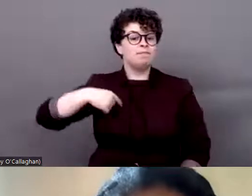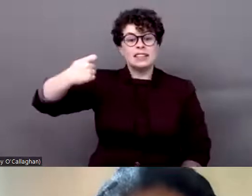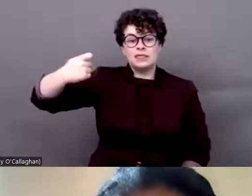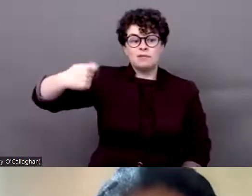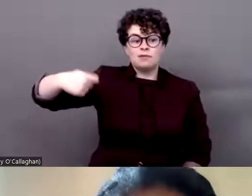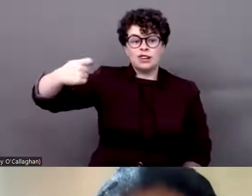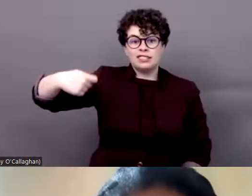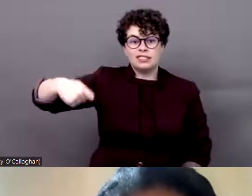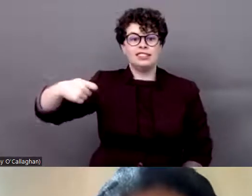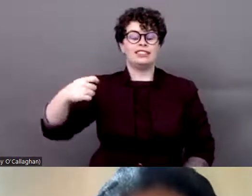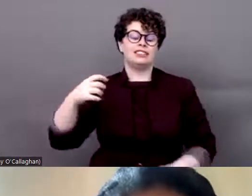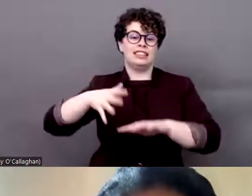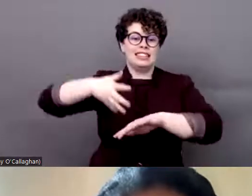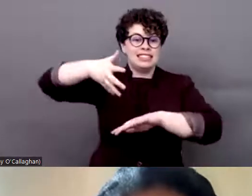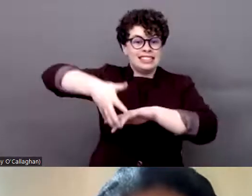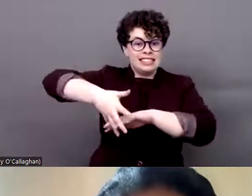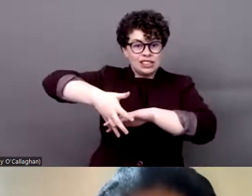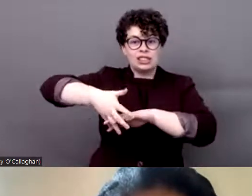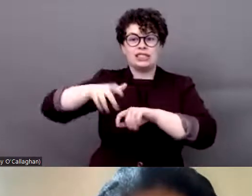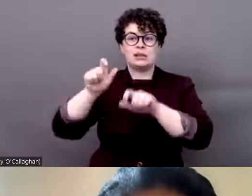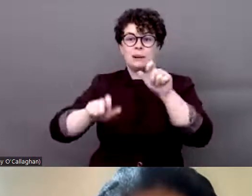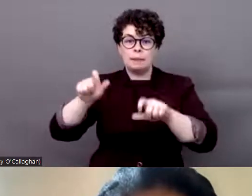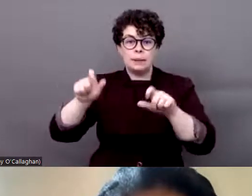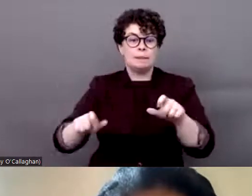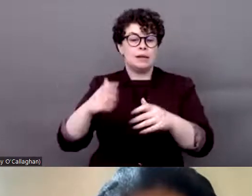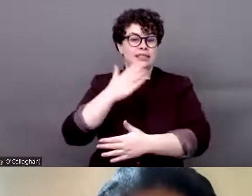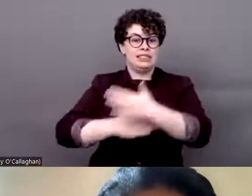say as president of Indigenous Persons with Disabilities Global